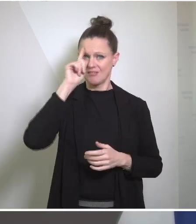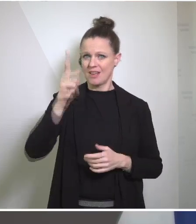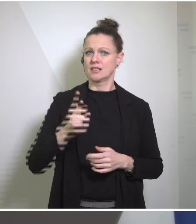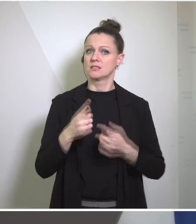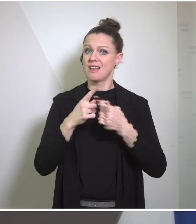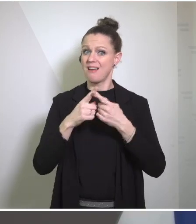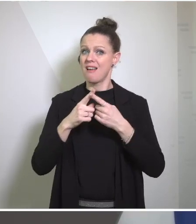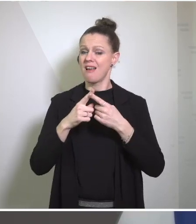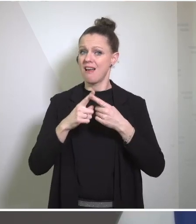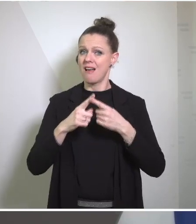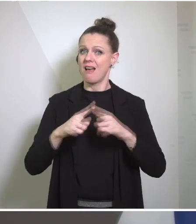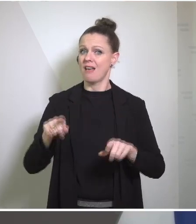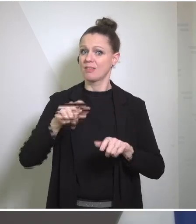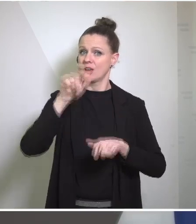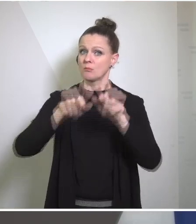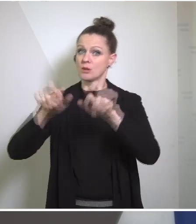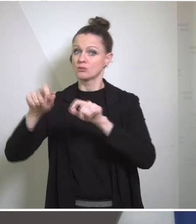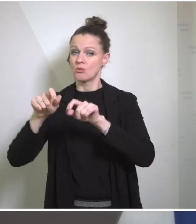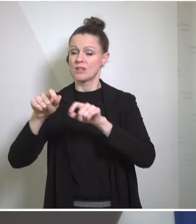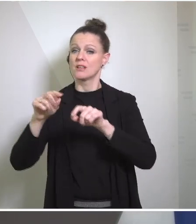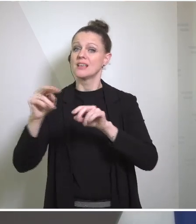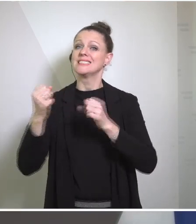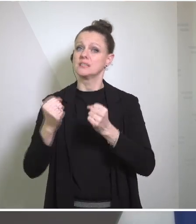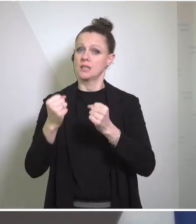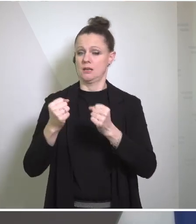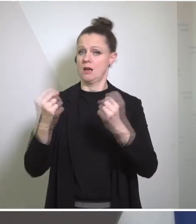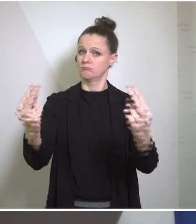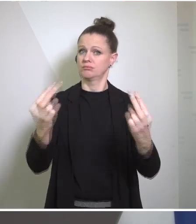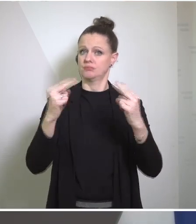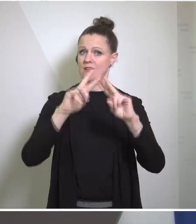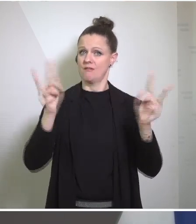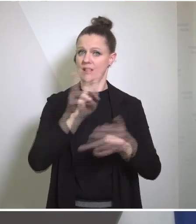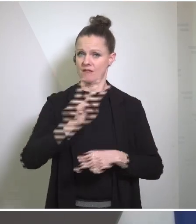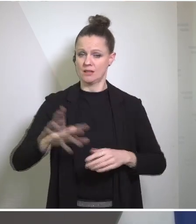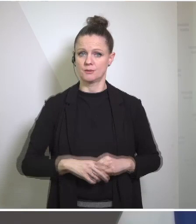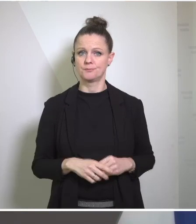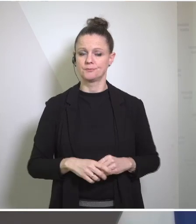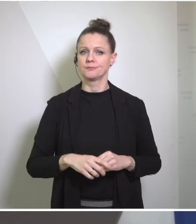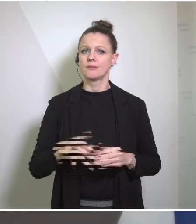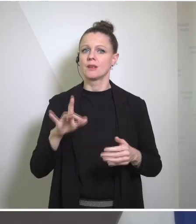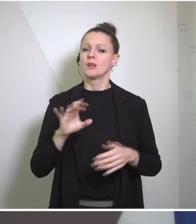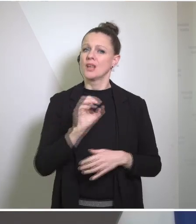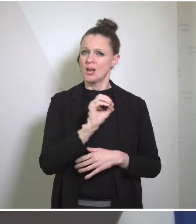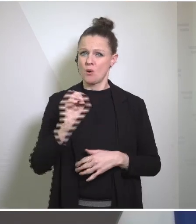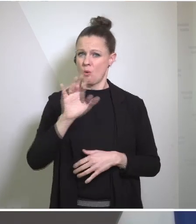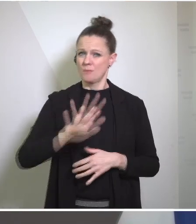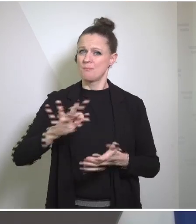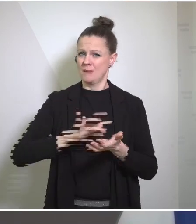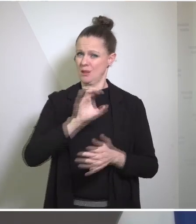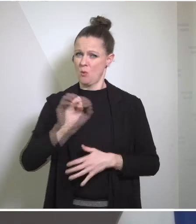on this planet watching us. And talking about the Middle East, here we are equally strongly